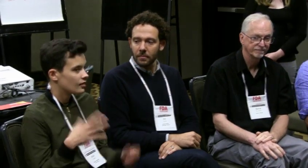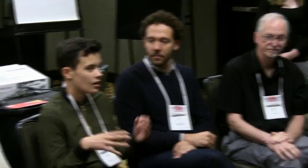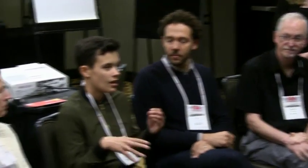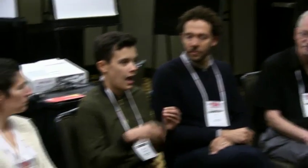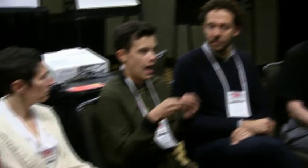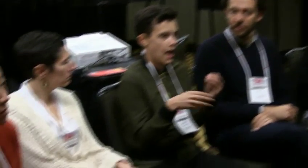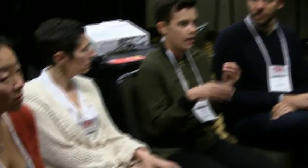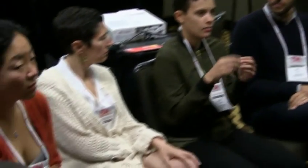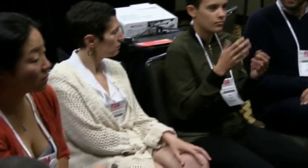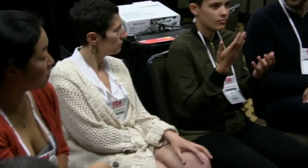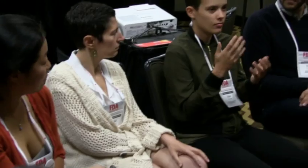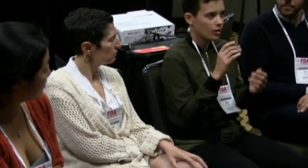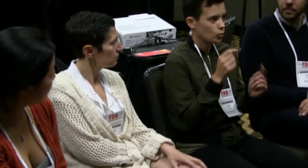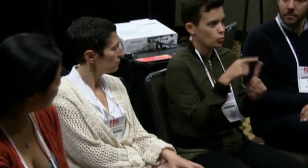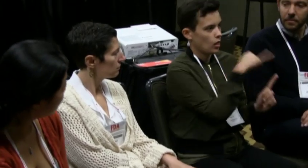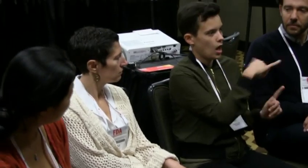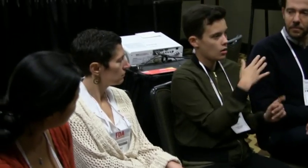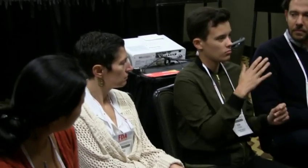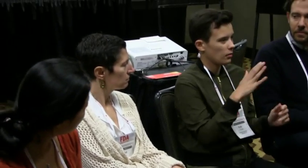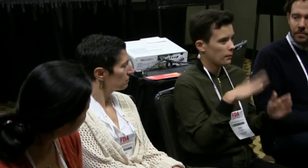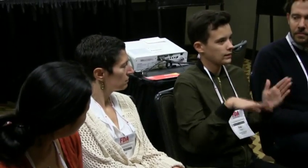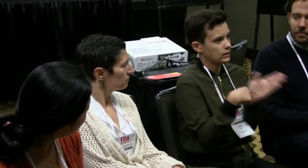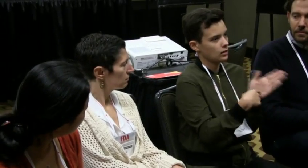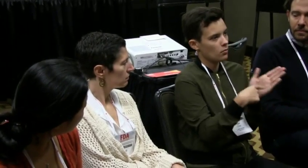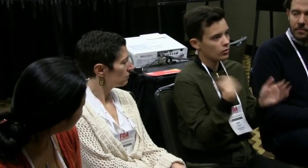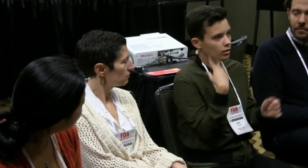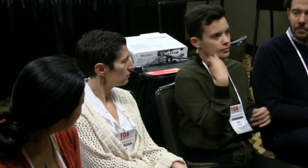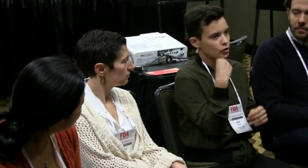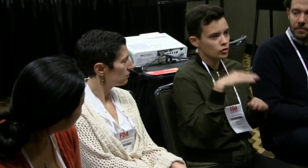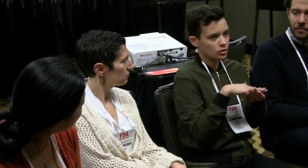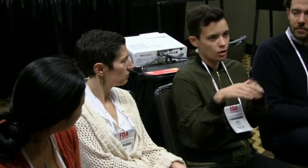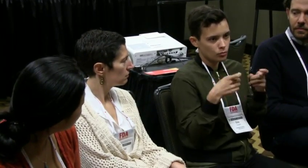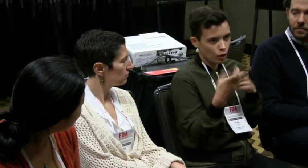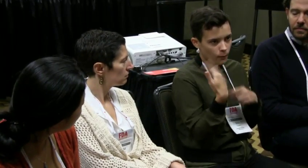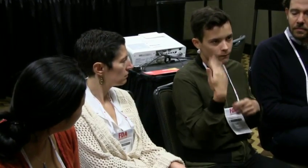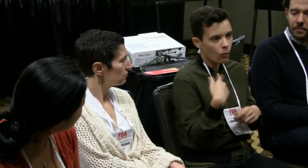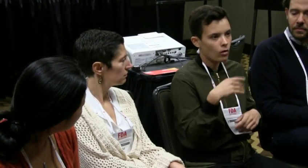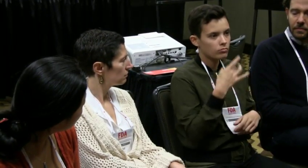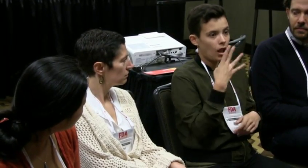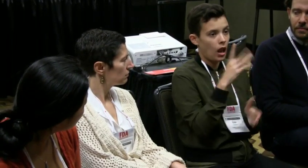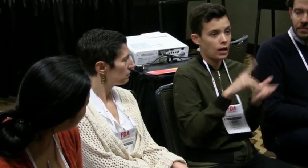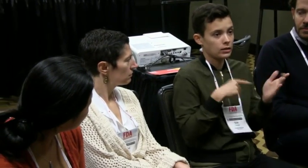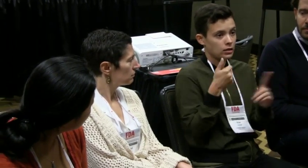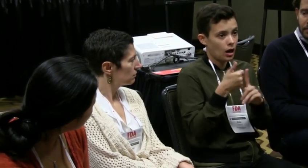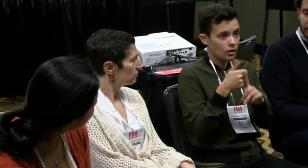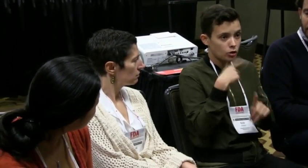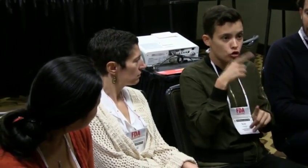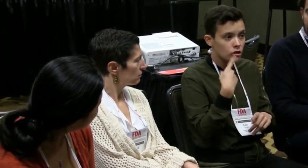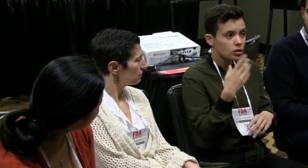(translator) I just wanted to add on to that. That basically one example I experienced before was